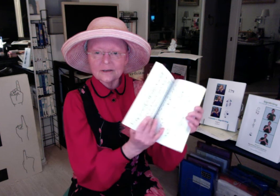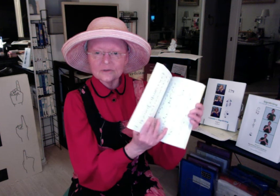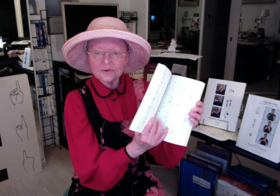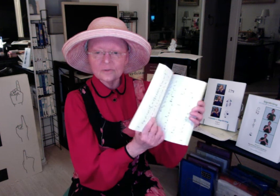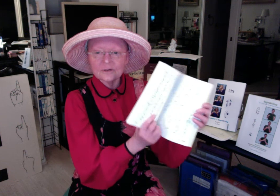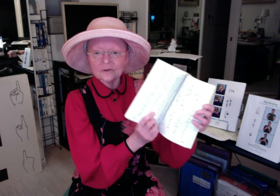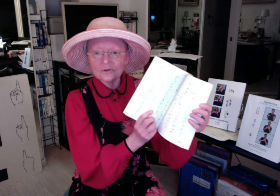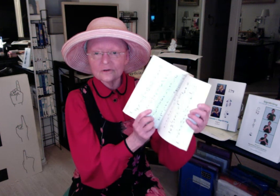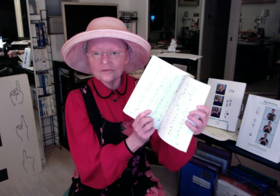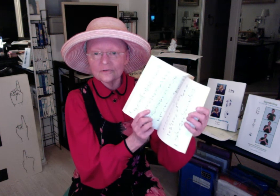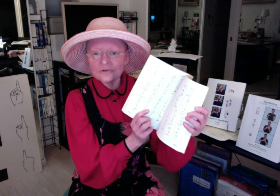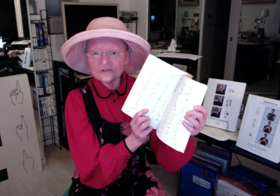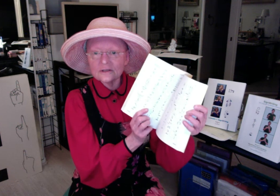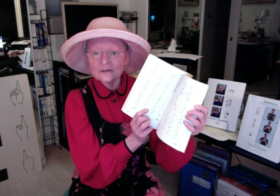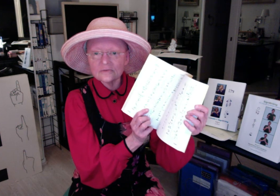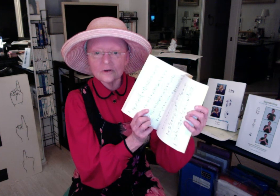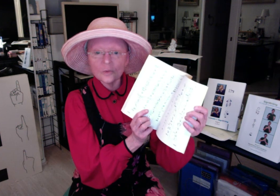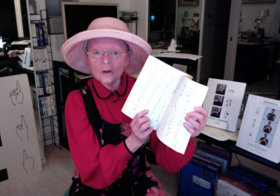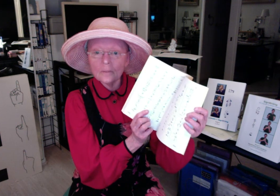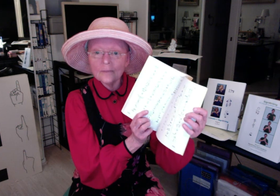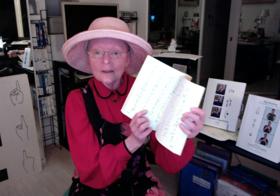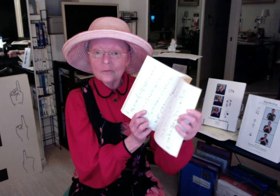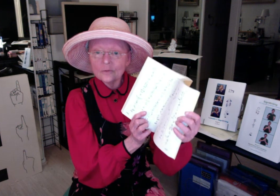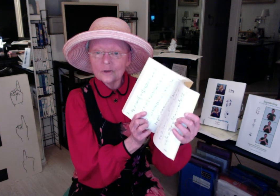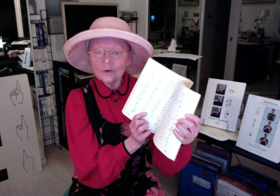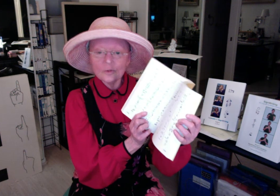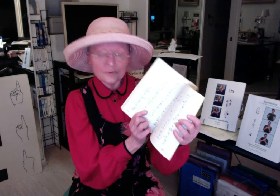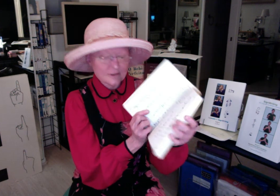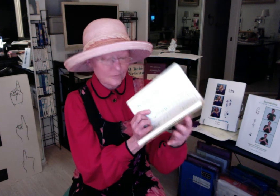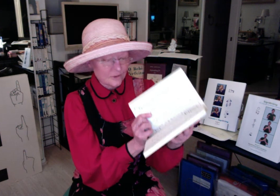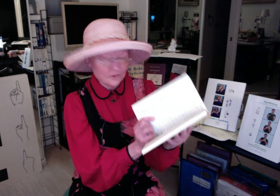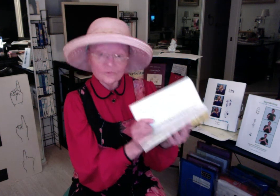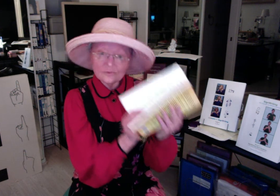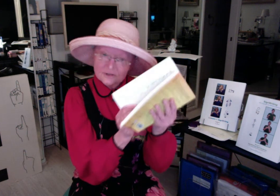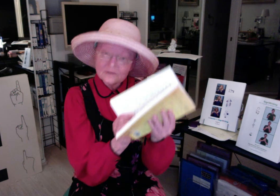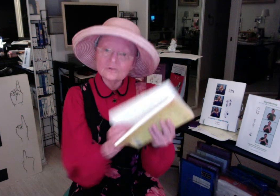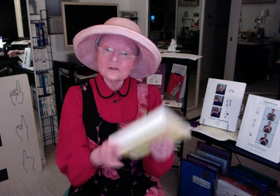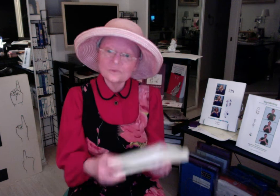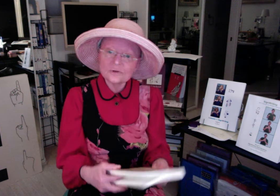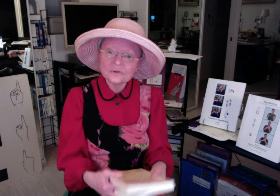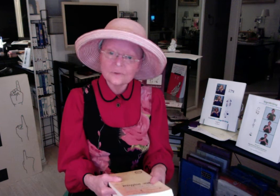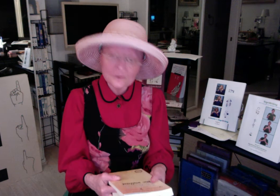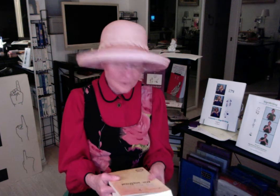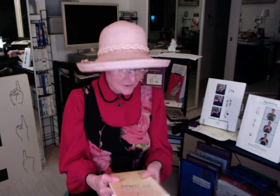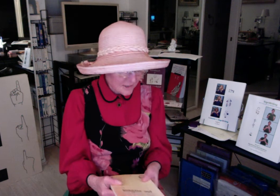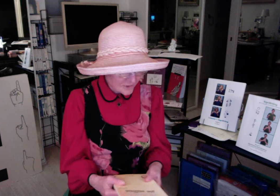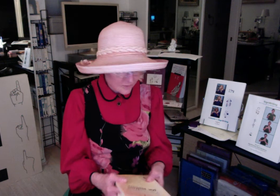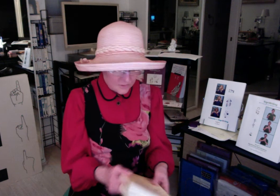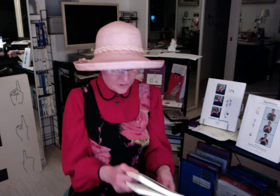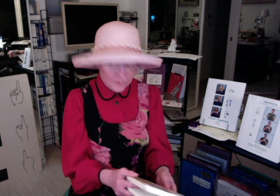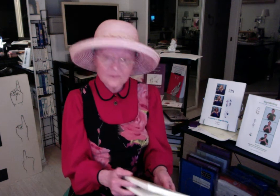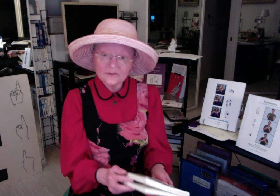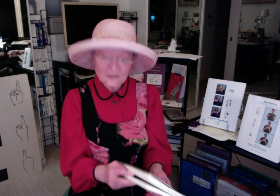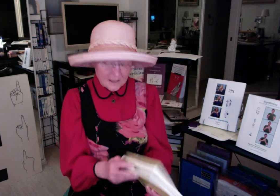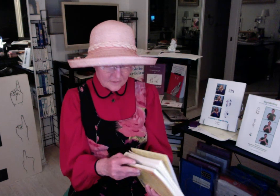probably not good enough for you to see this very well but we hope that when you receive these books during your classroom experience